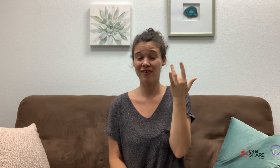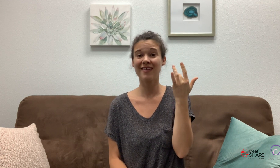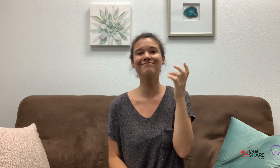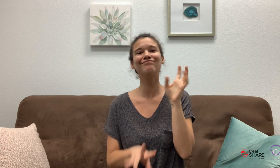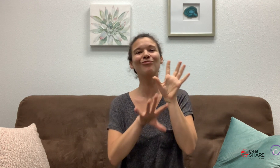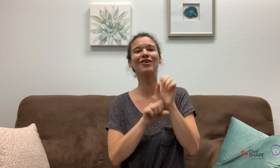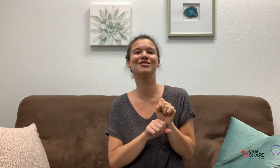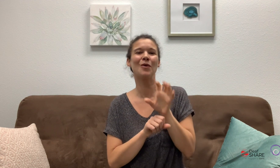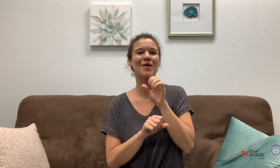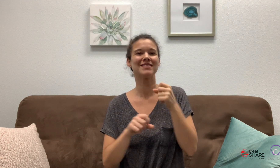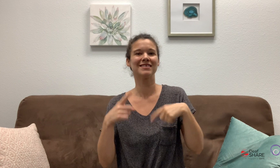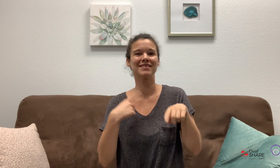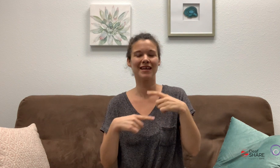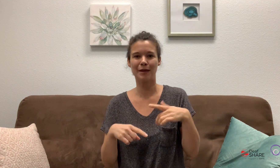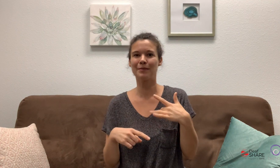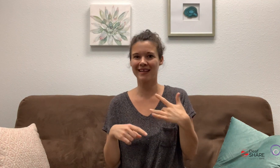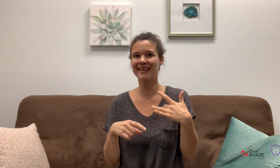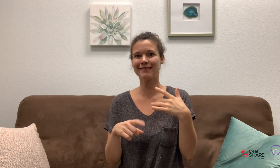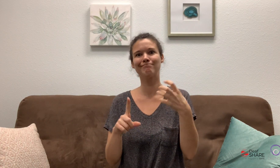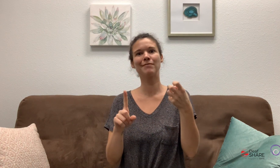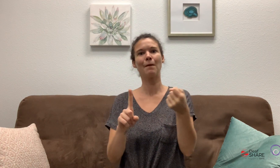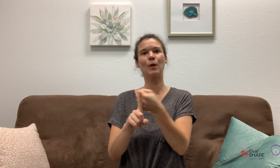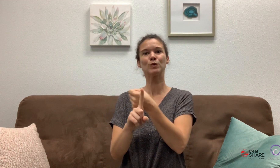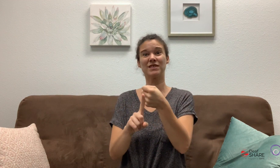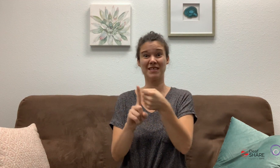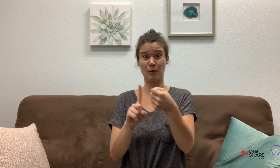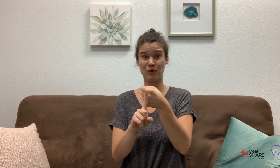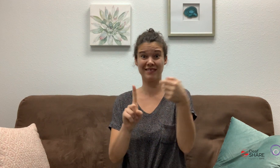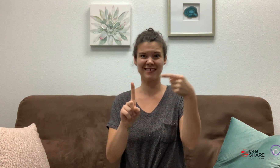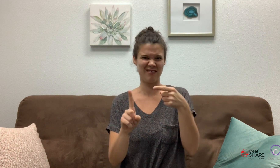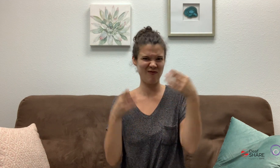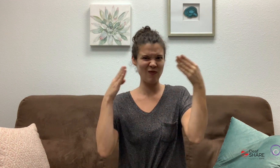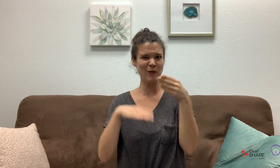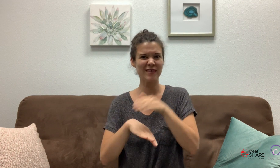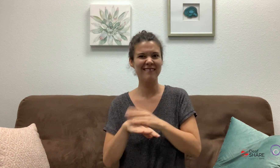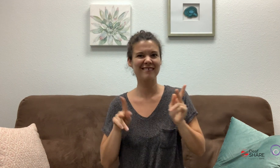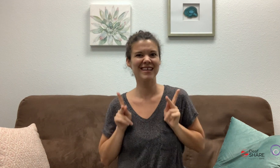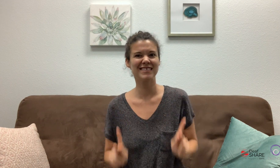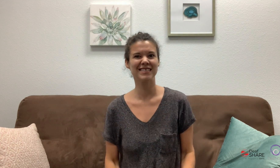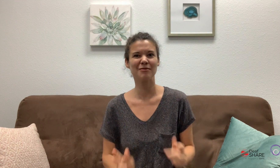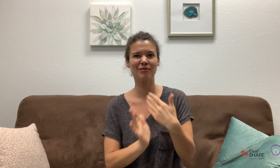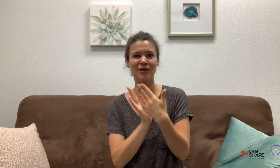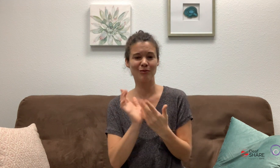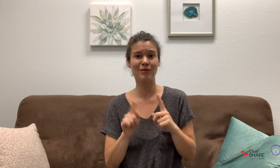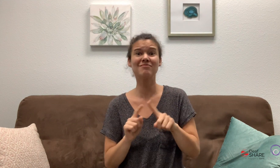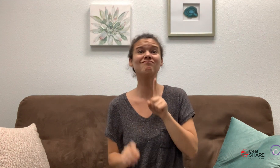because the traditional sign only focuses on the physical aspect.